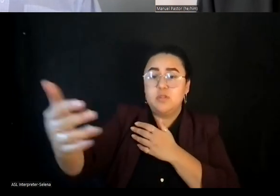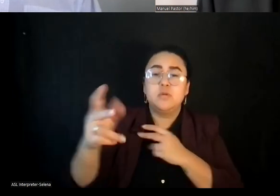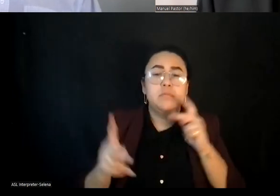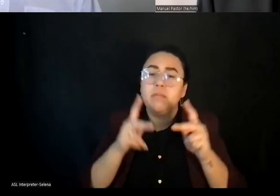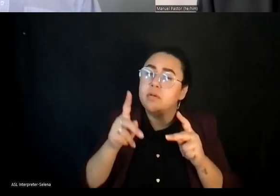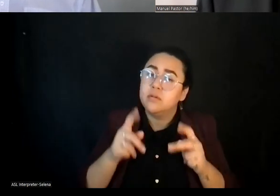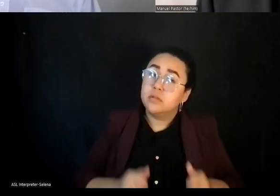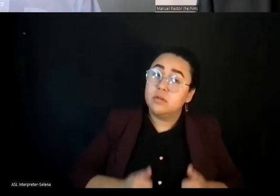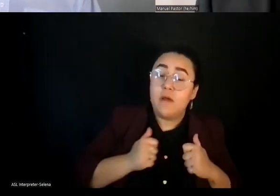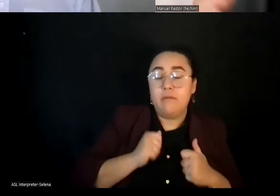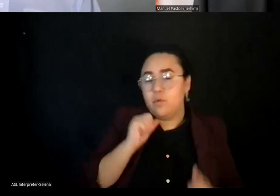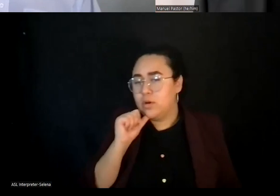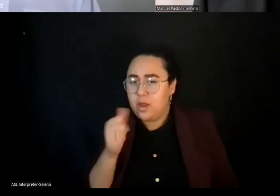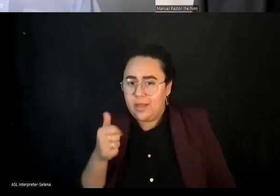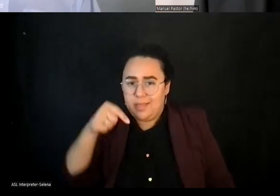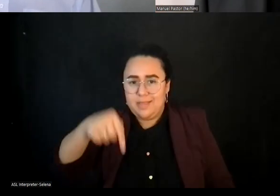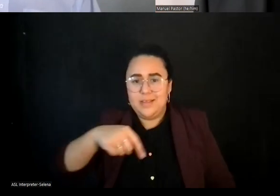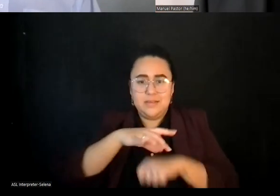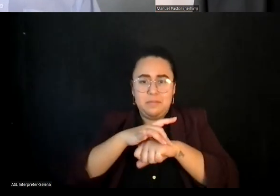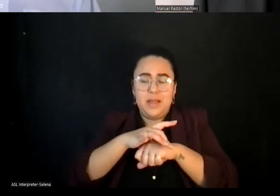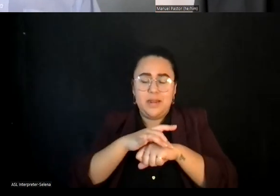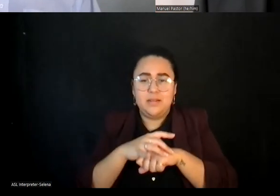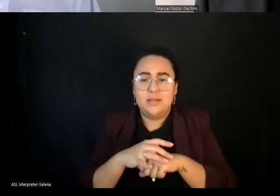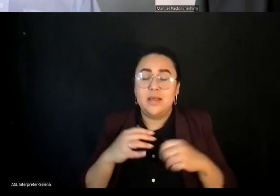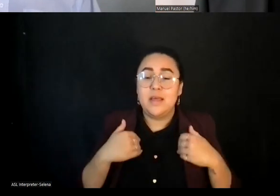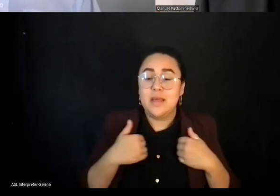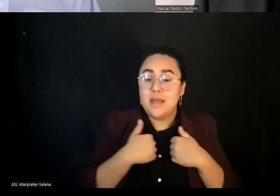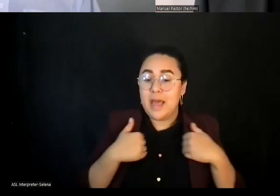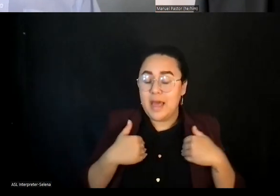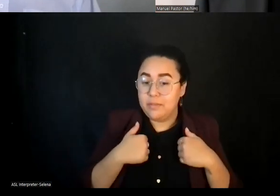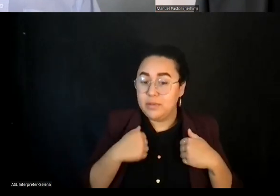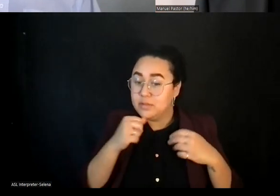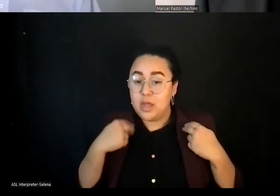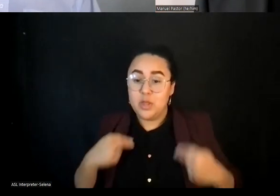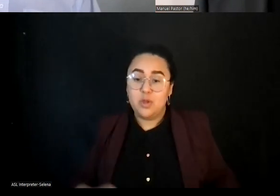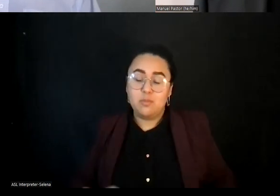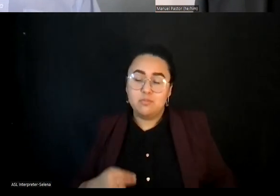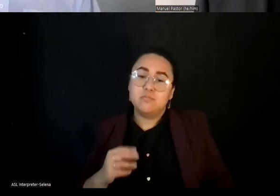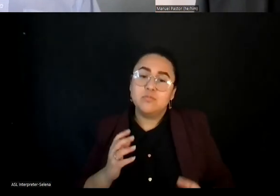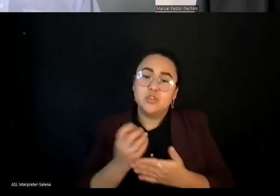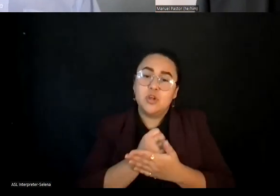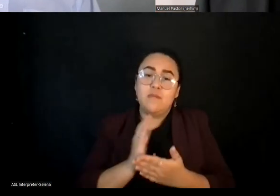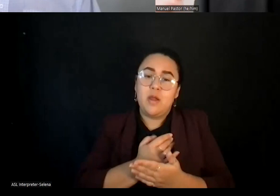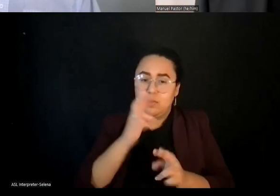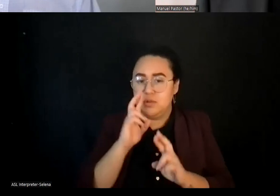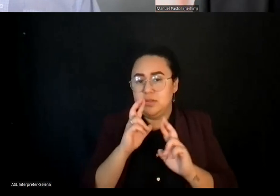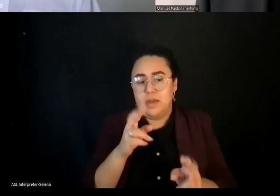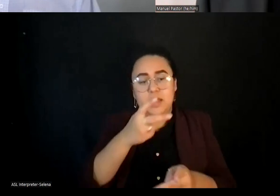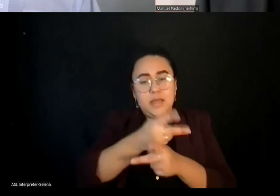not survive. There are species that are not human, that deserve our respect and our care and our creation